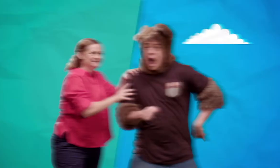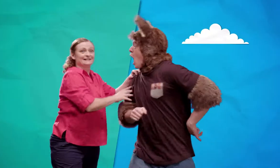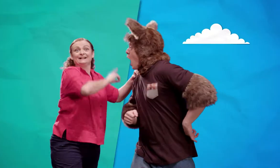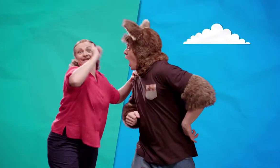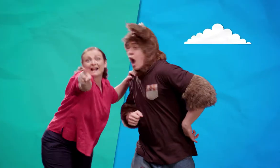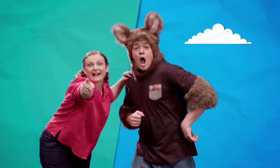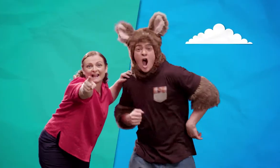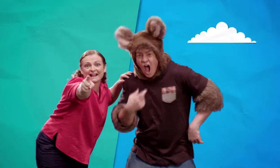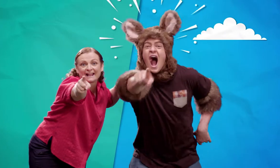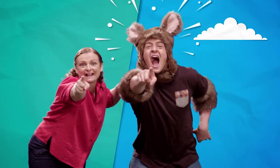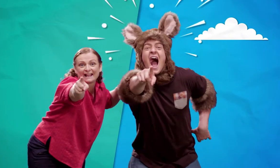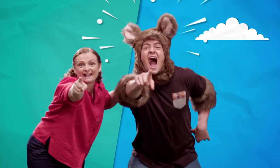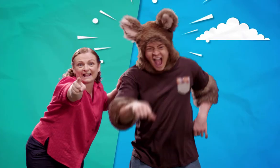Huh? - Look! Ah!